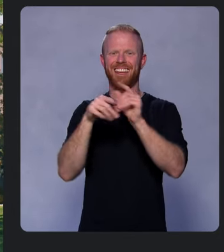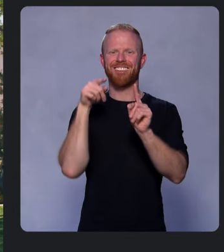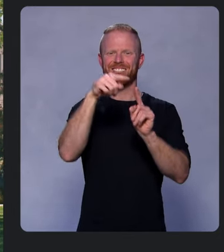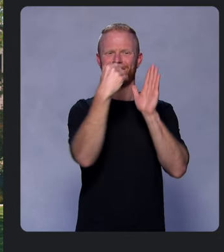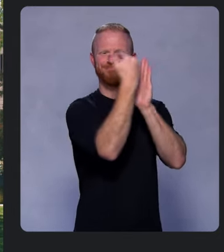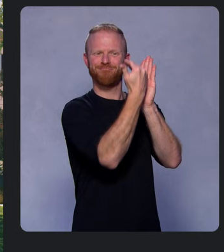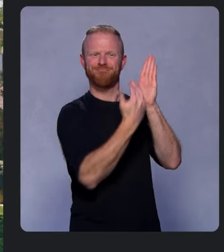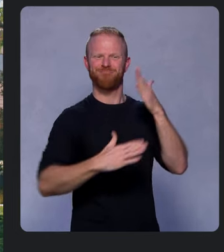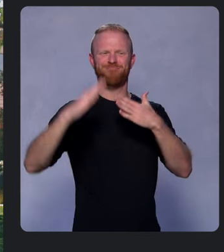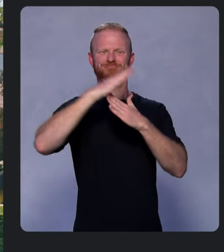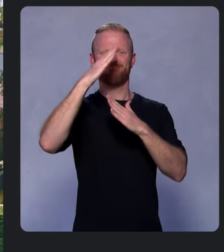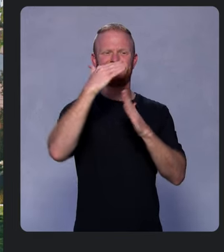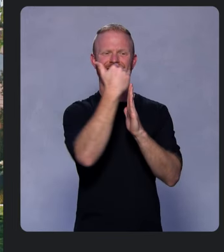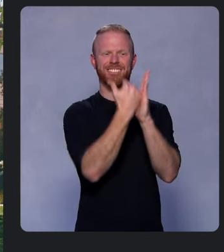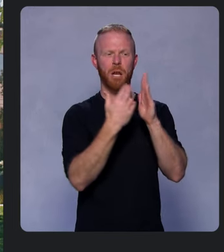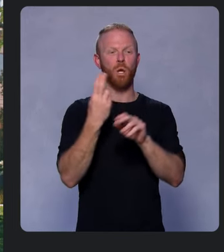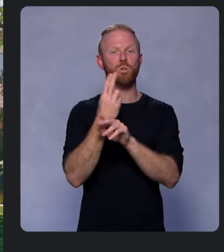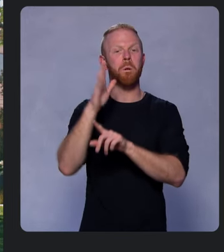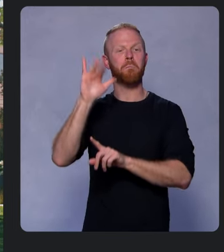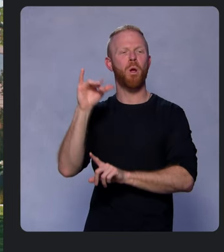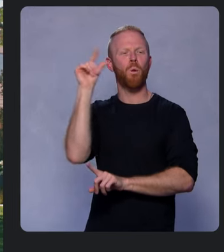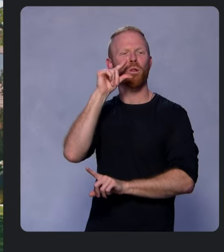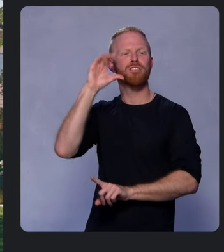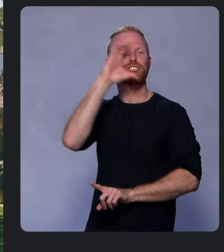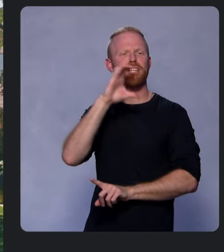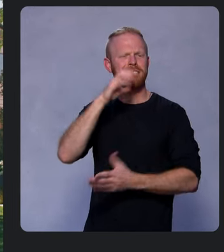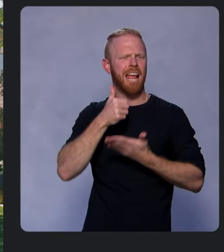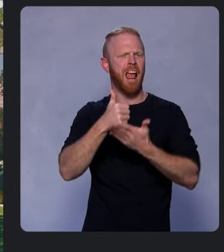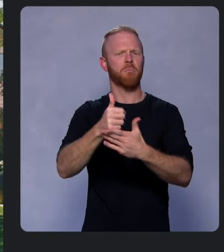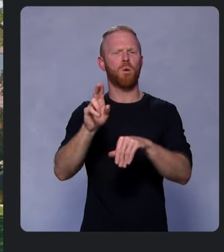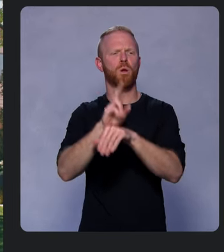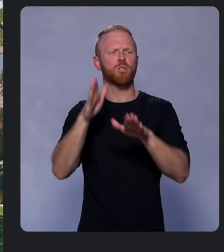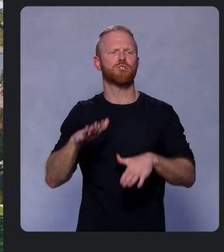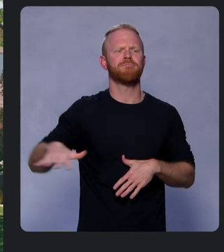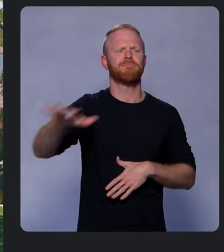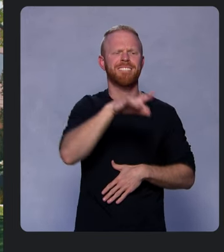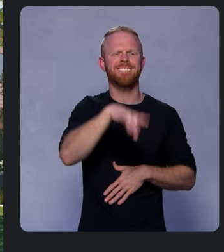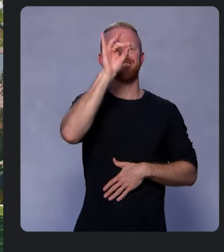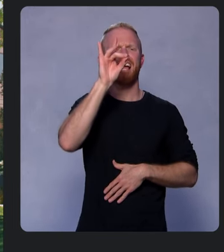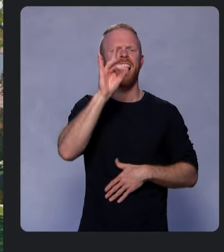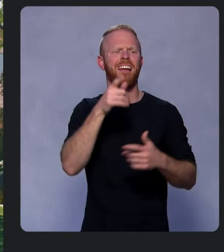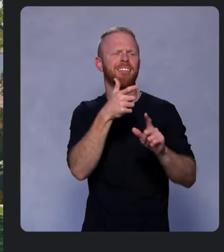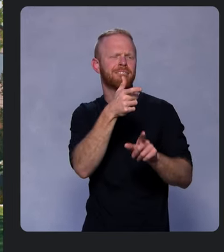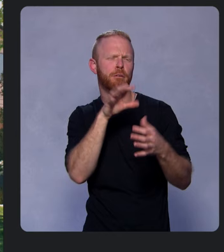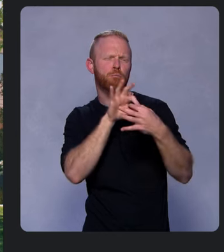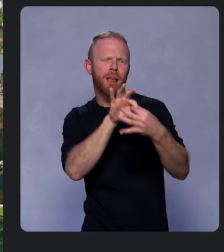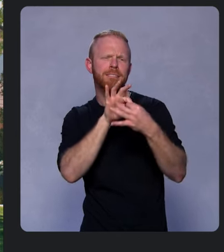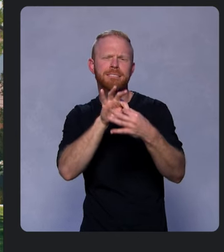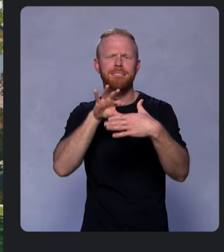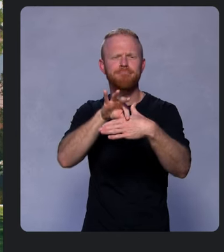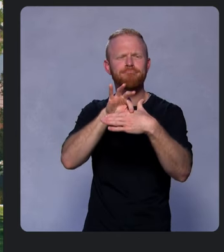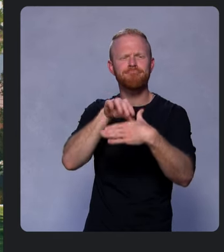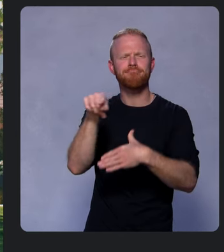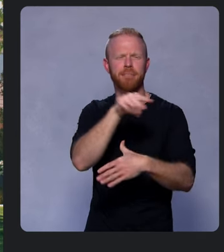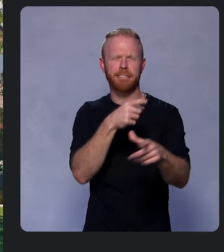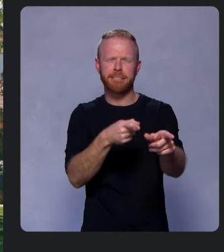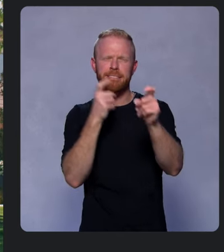used by Google Search, helping users find relevant content that’s fast, and helping fast sites find new users.